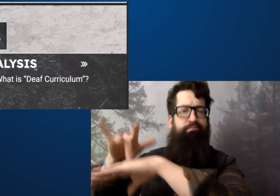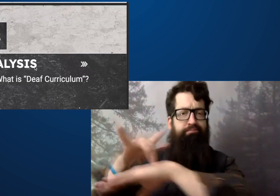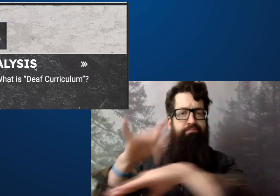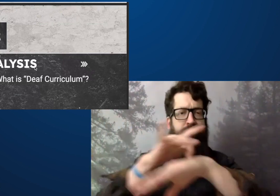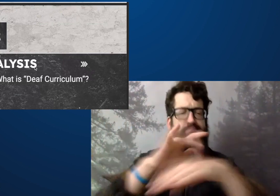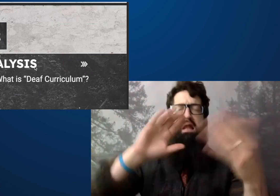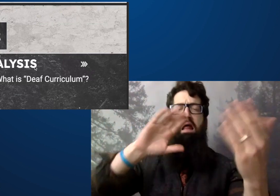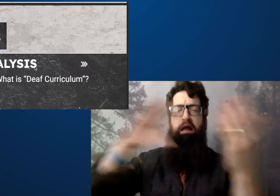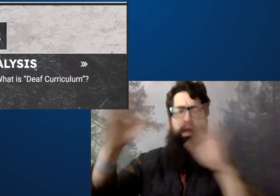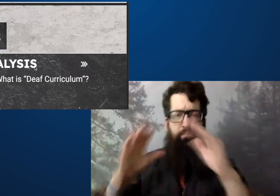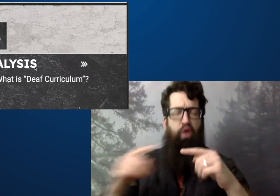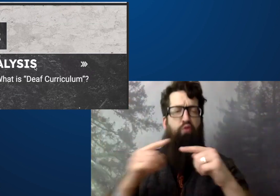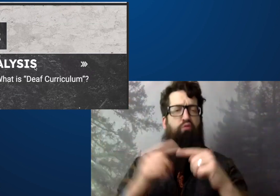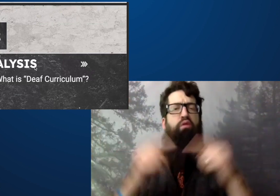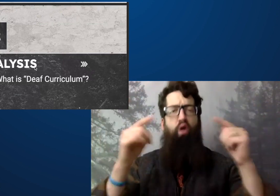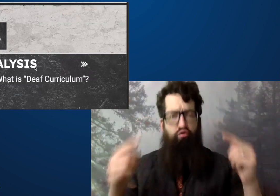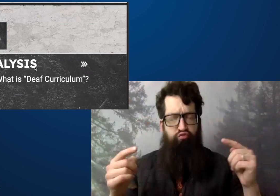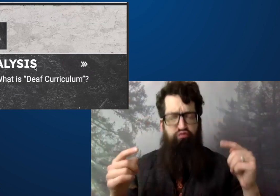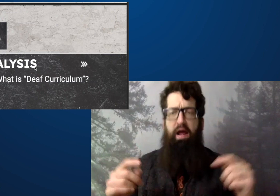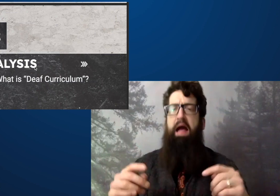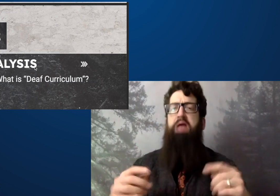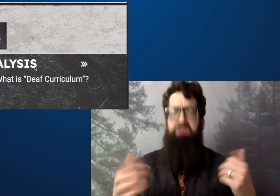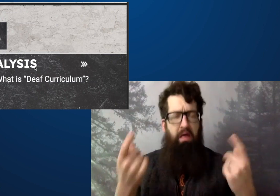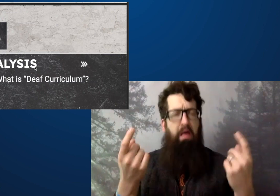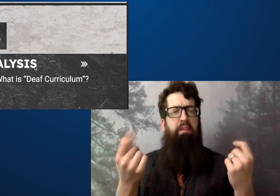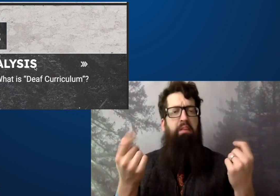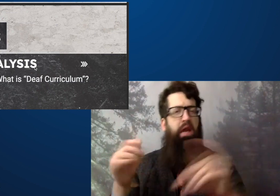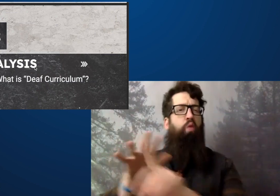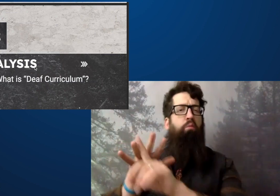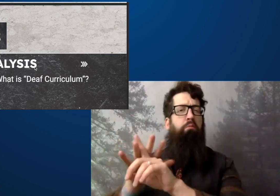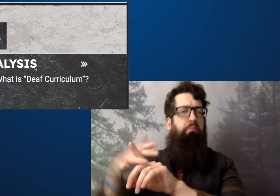I'm going to do a little bit more about what curriculum studies are and what is